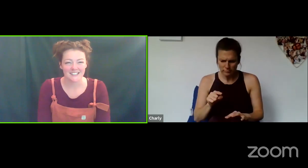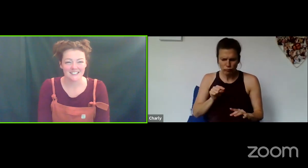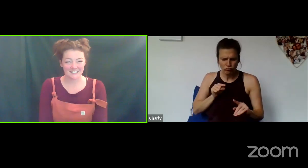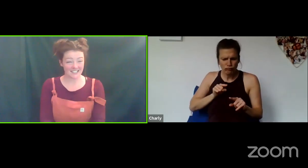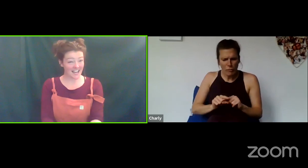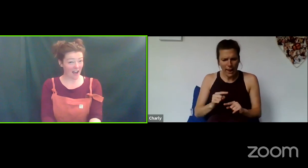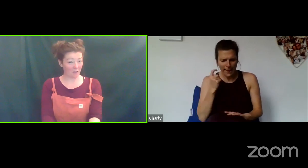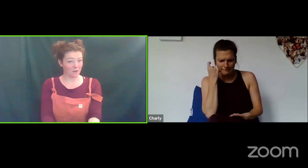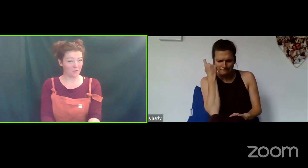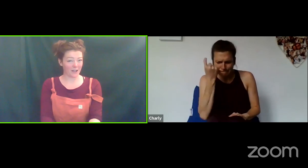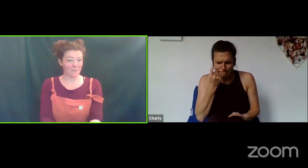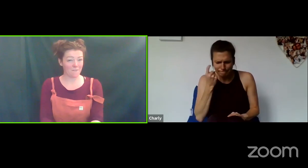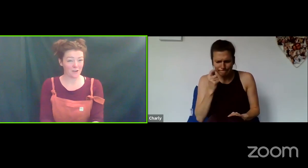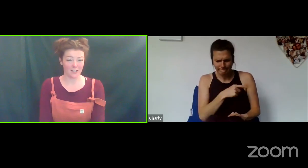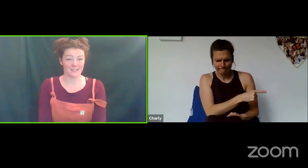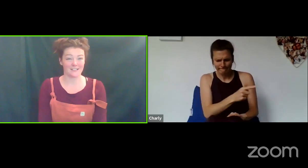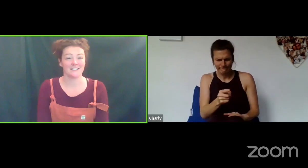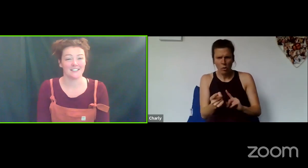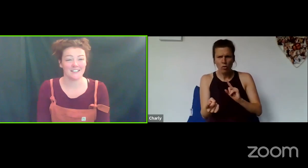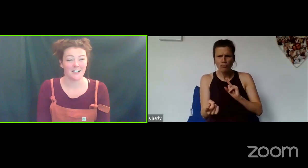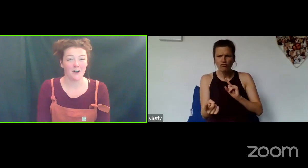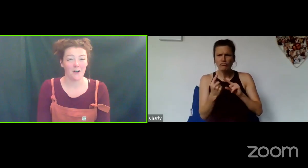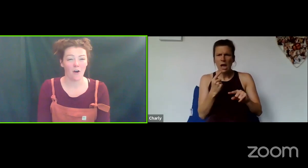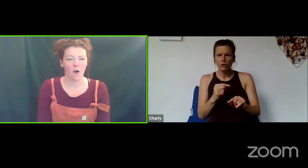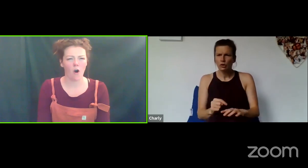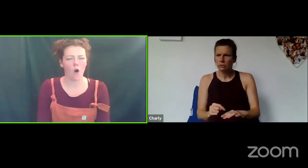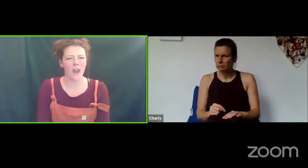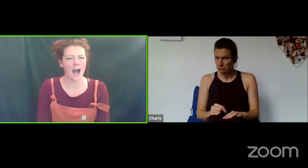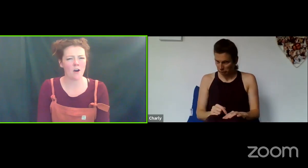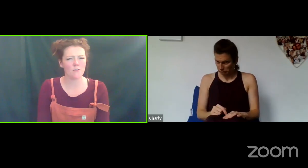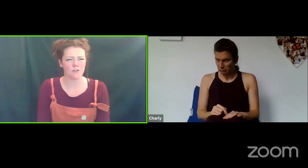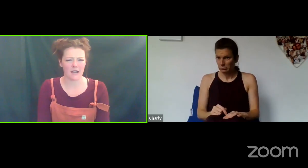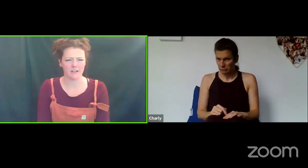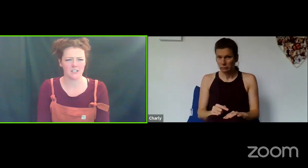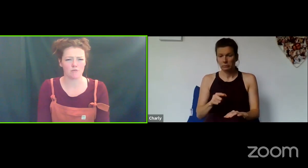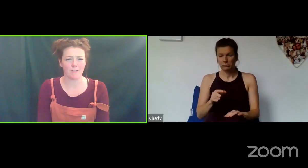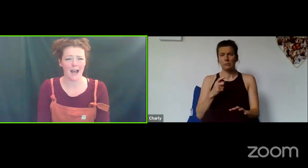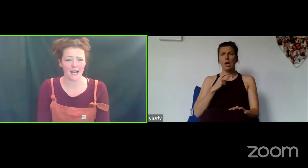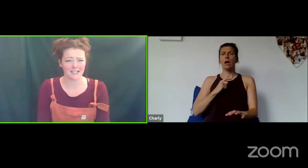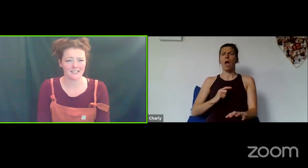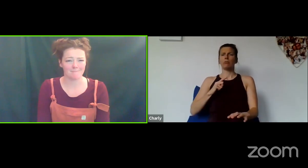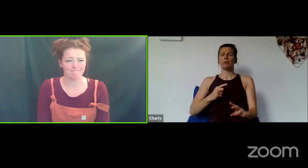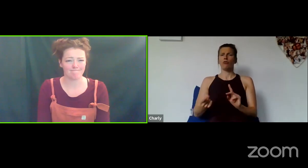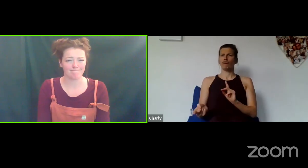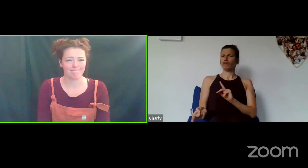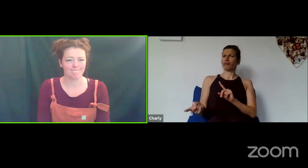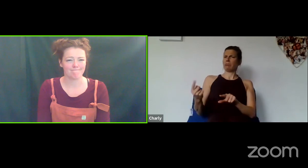So now we're going to focus on how those characters react.